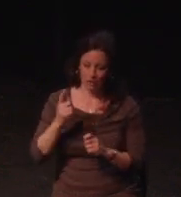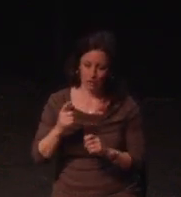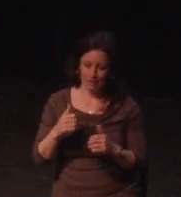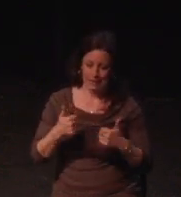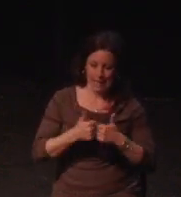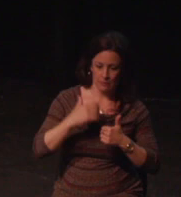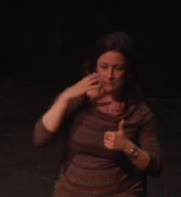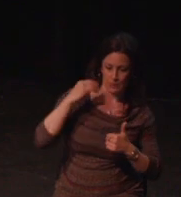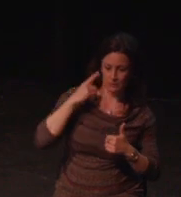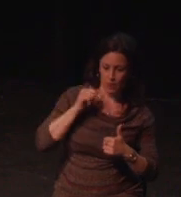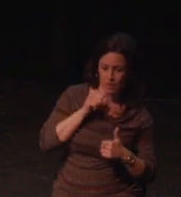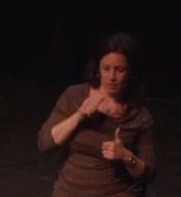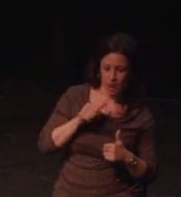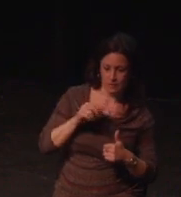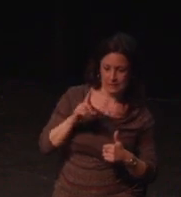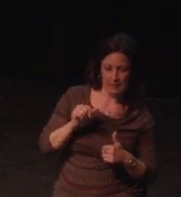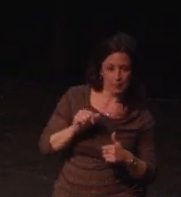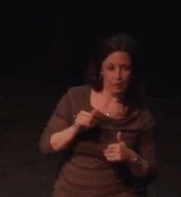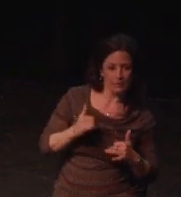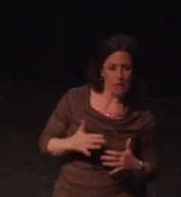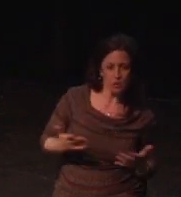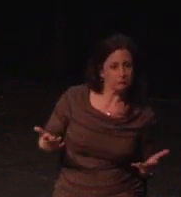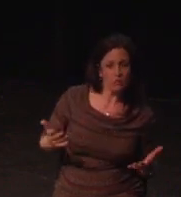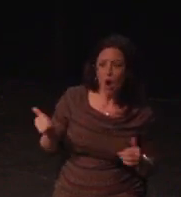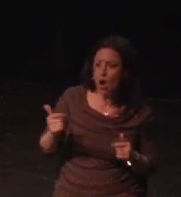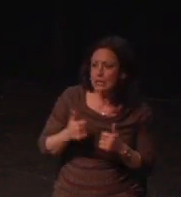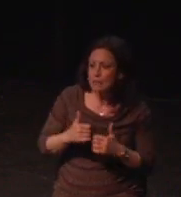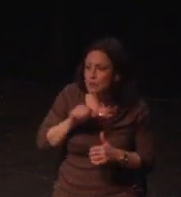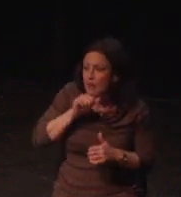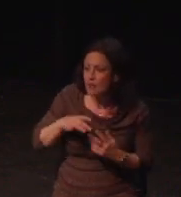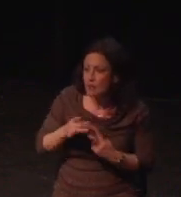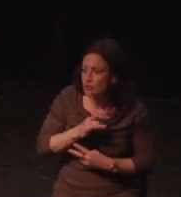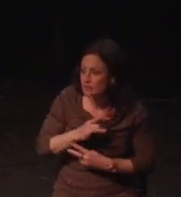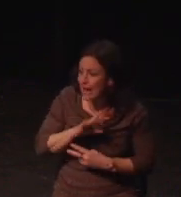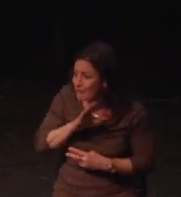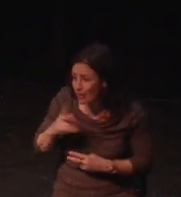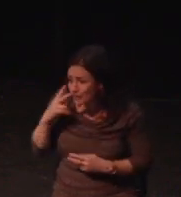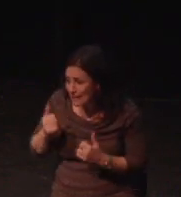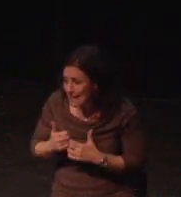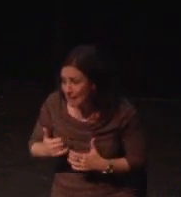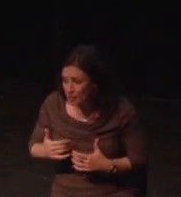I'm up here today because I kind of want to ring the bell for inclusivity,